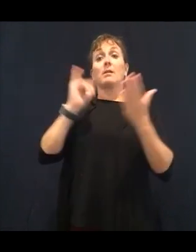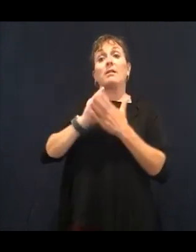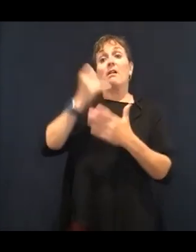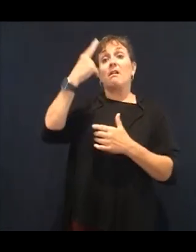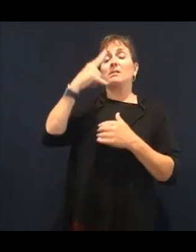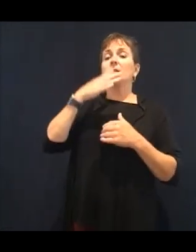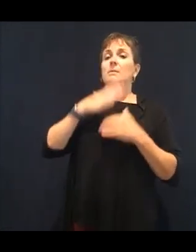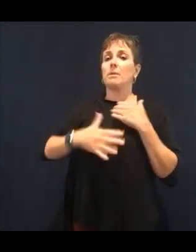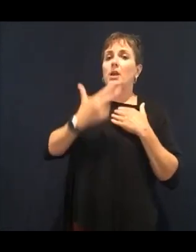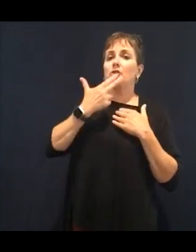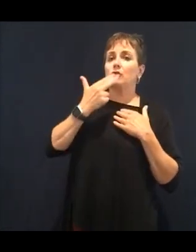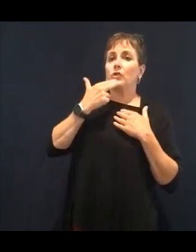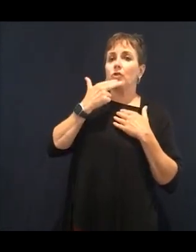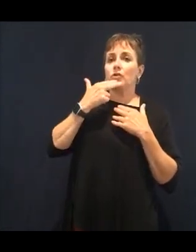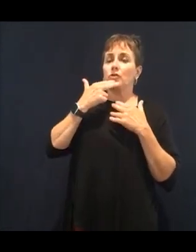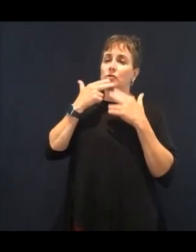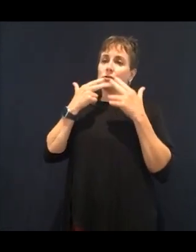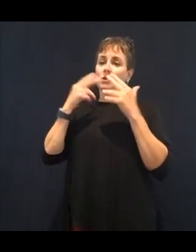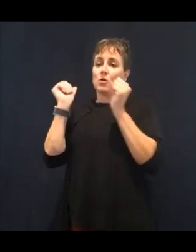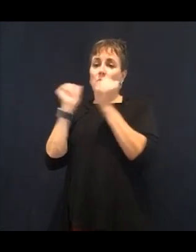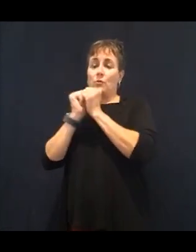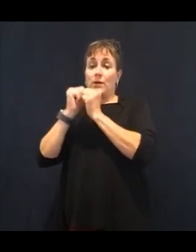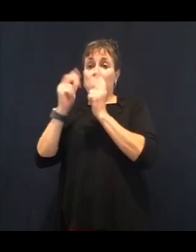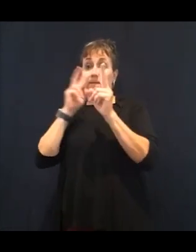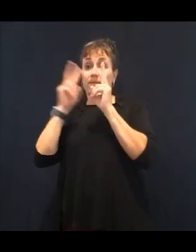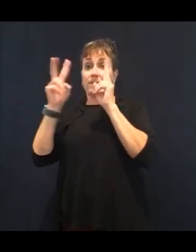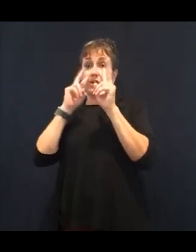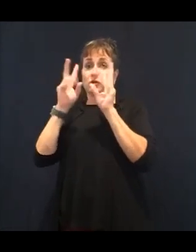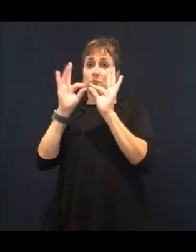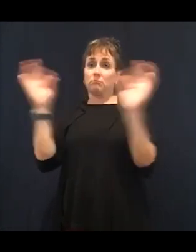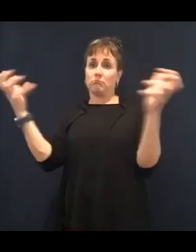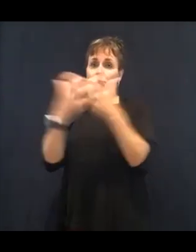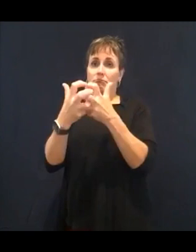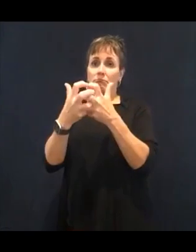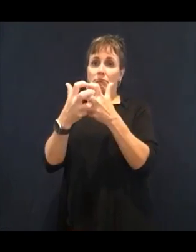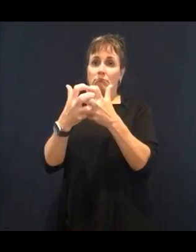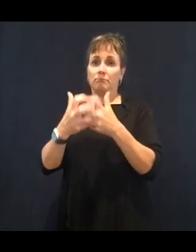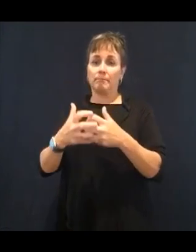your water intake needs to happen first thing in the morning. You